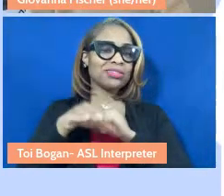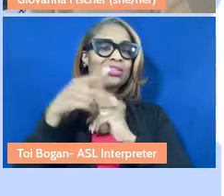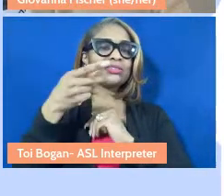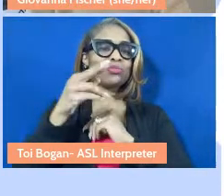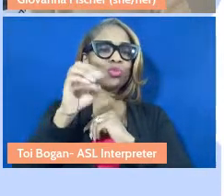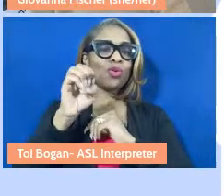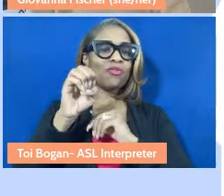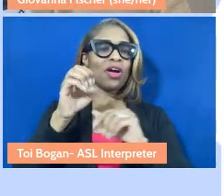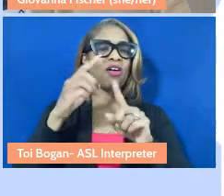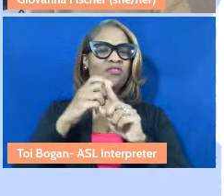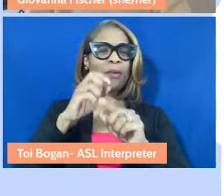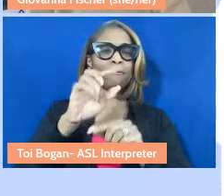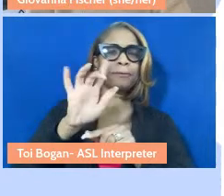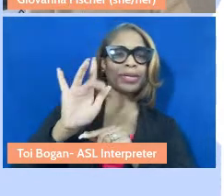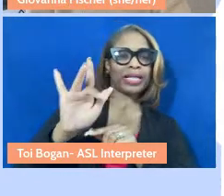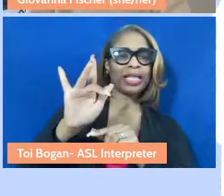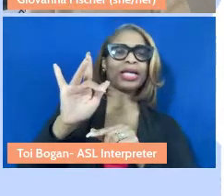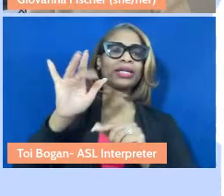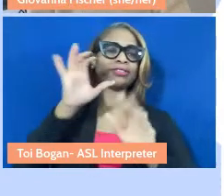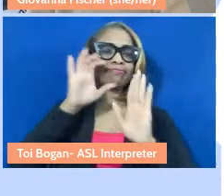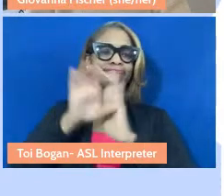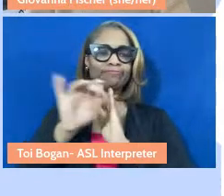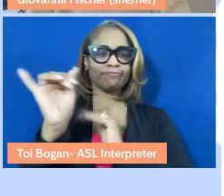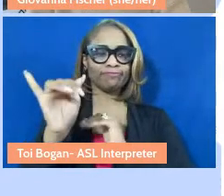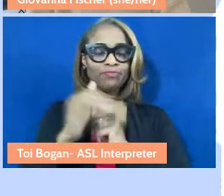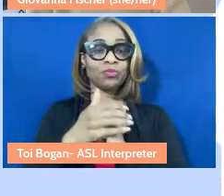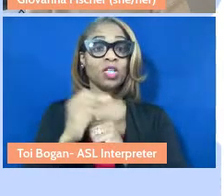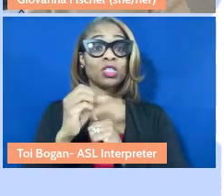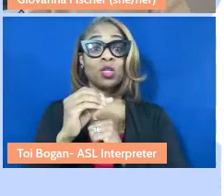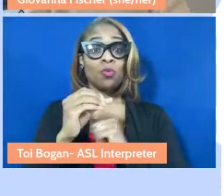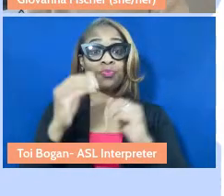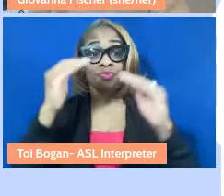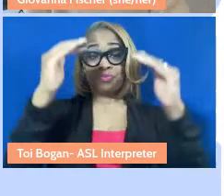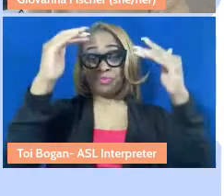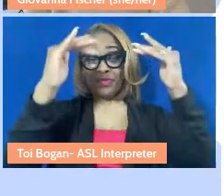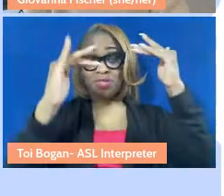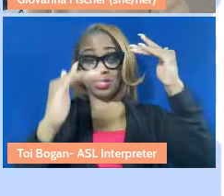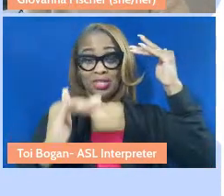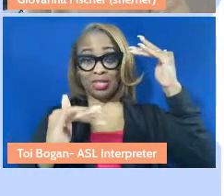clicking on their headshot below. I'm going to bring our attention down to Sonya Passi's profile